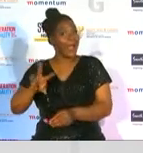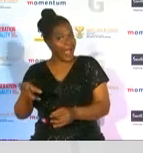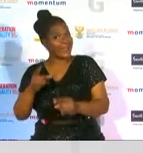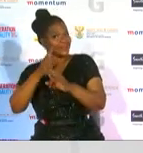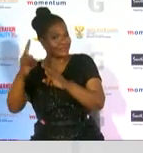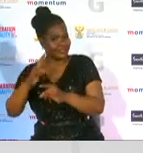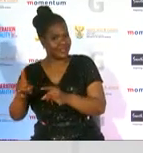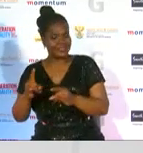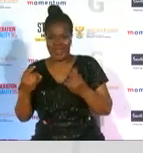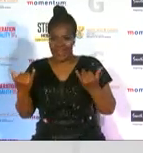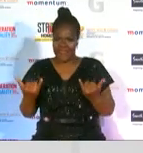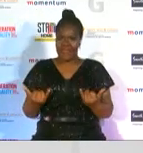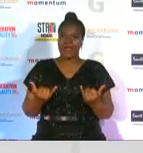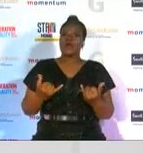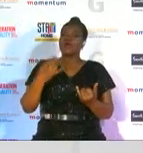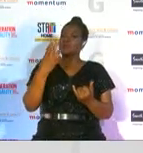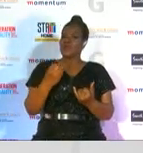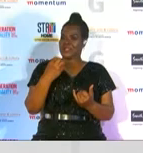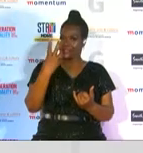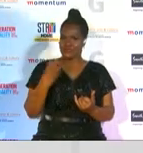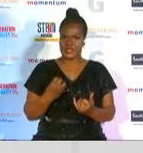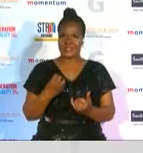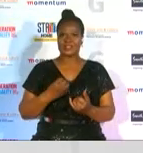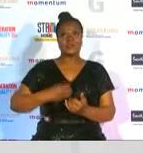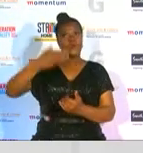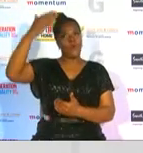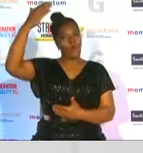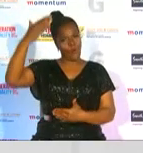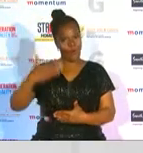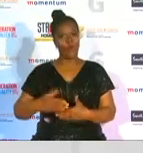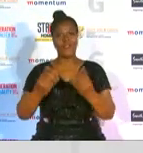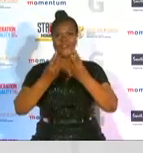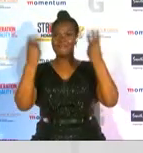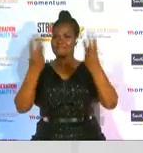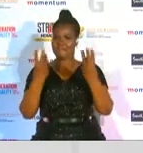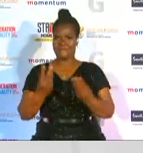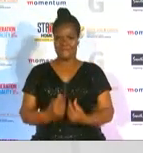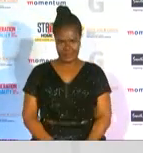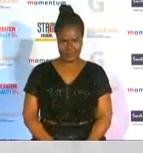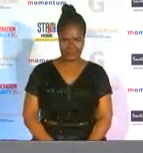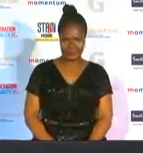let's unveil our 2020 hall of fame industry